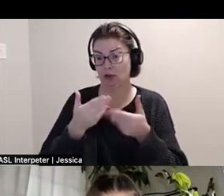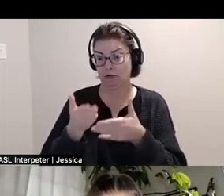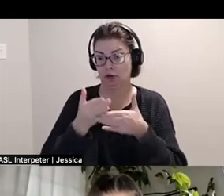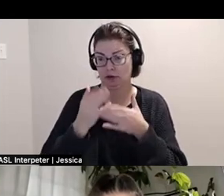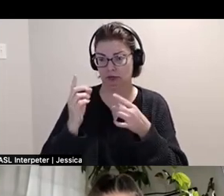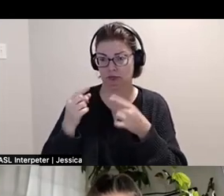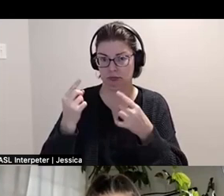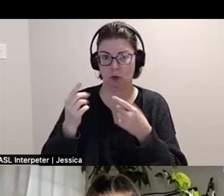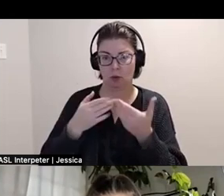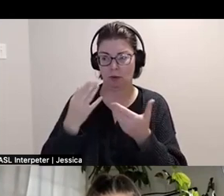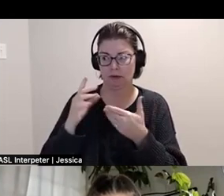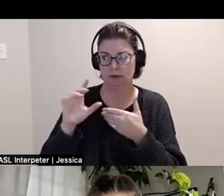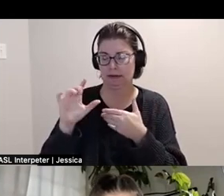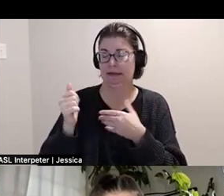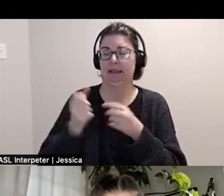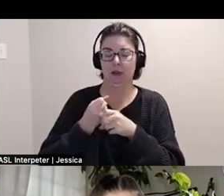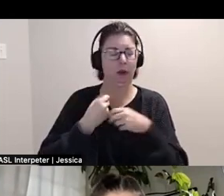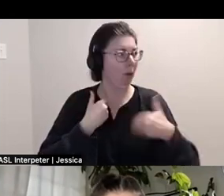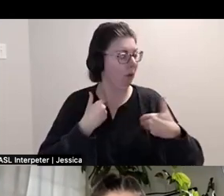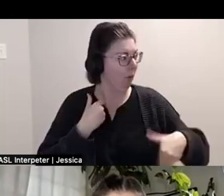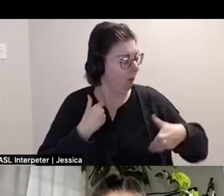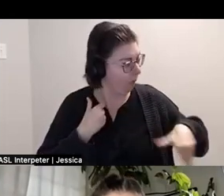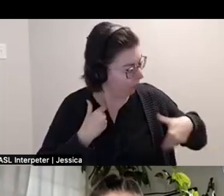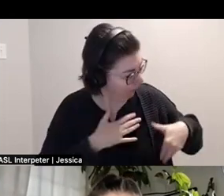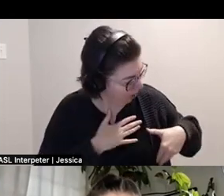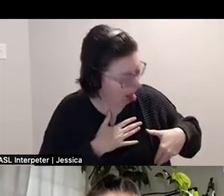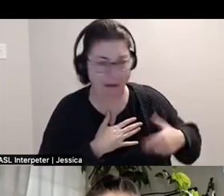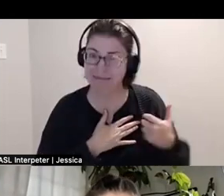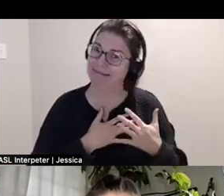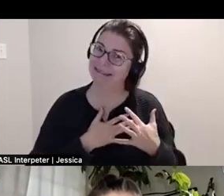Oh boy, that's fine. *laughs*